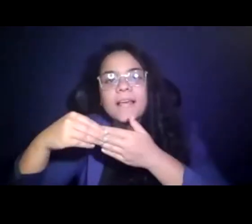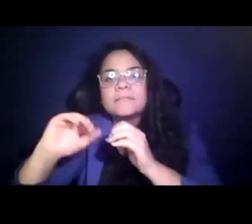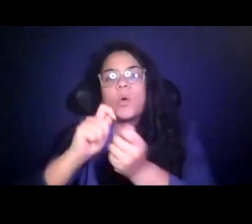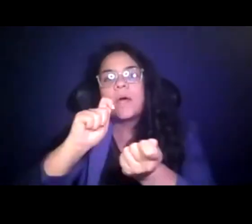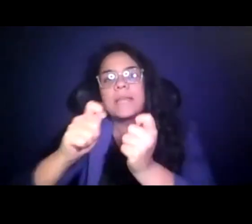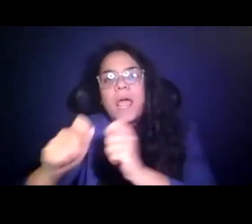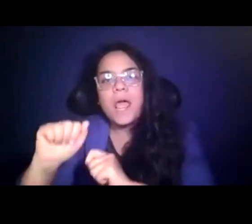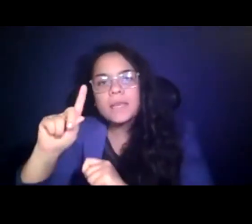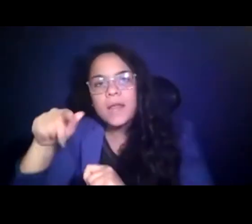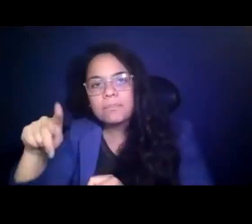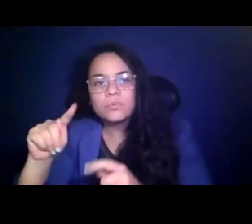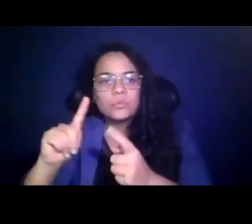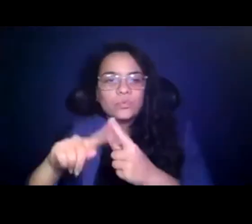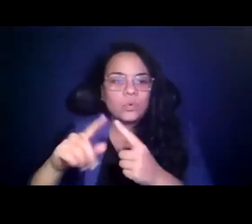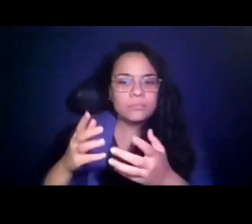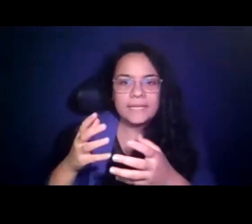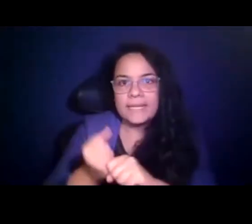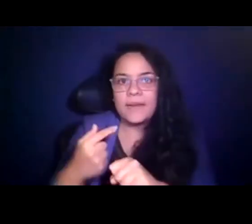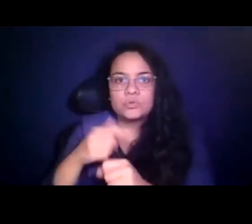to try to bring these agencies through it and some with 15:22:49 great success.